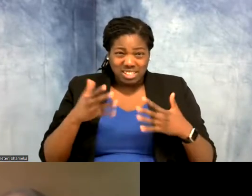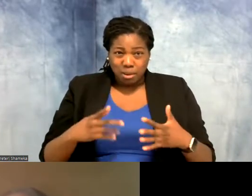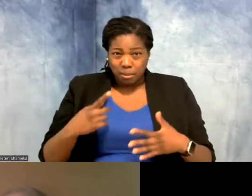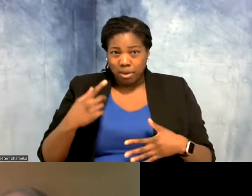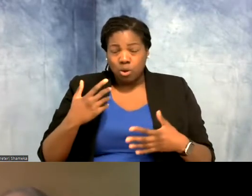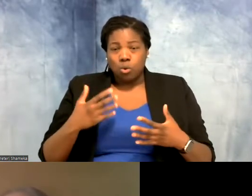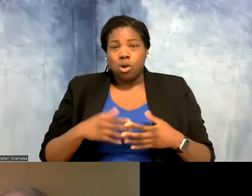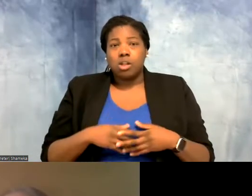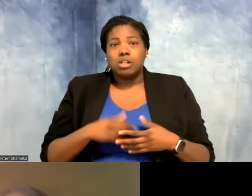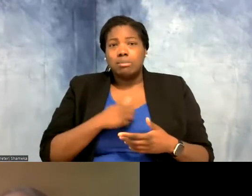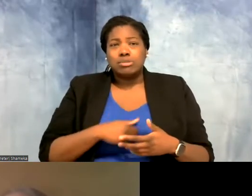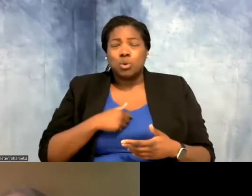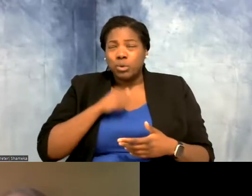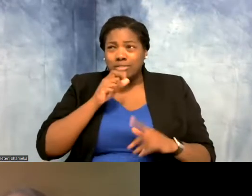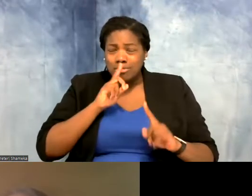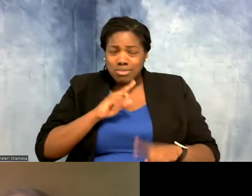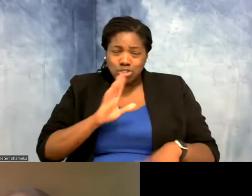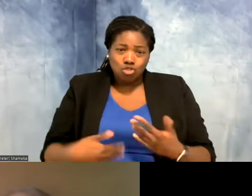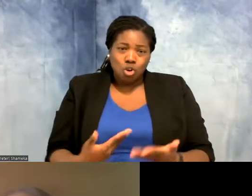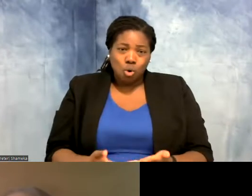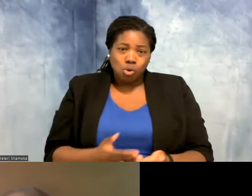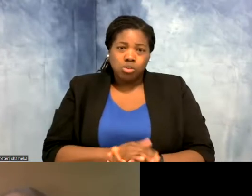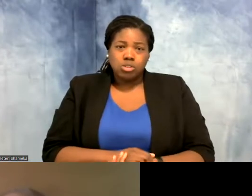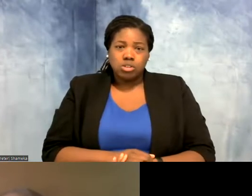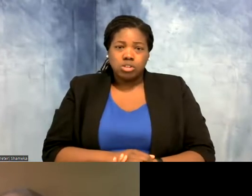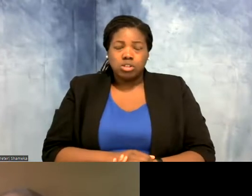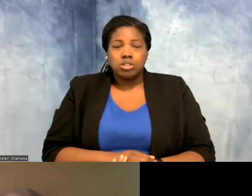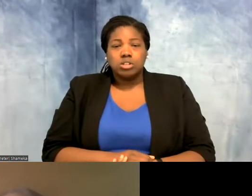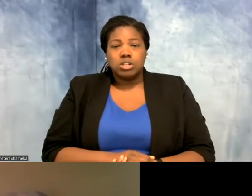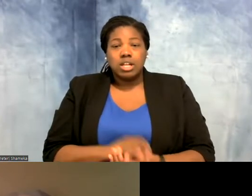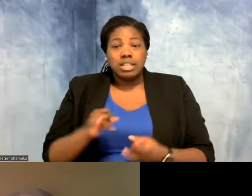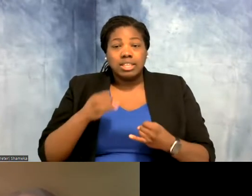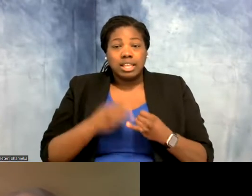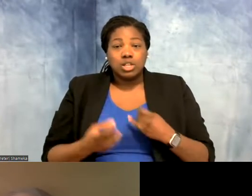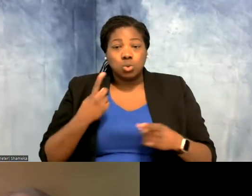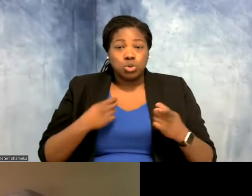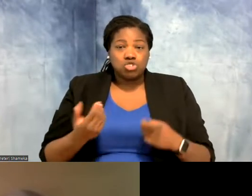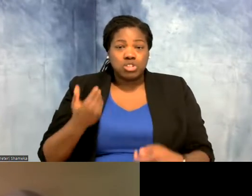in here, so I'm sorry we didn't get to them all. But the last question I have for you is, what